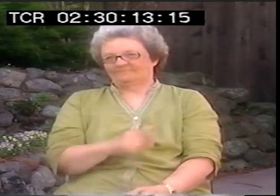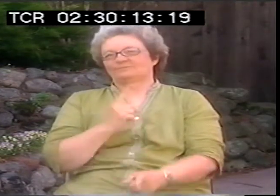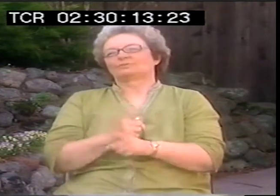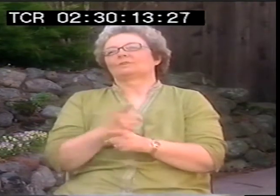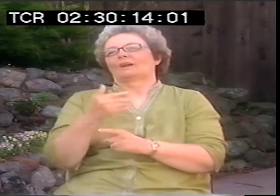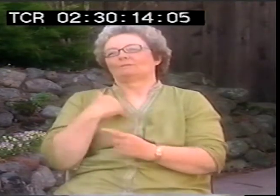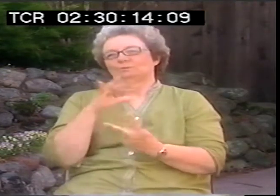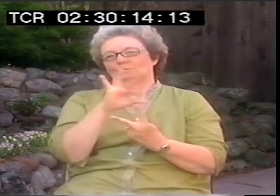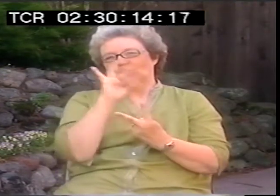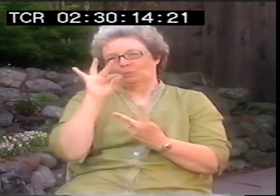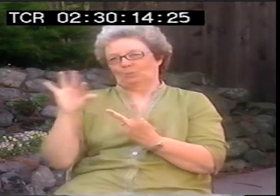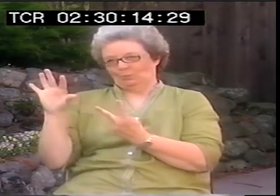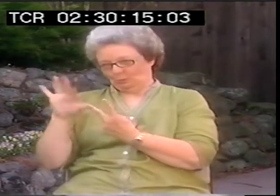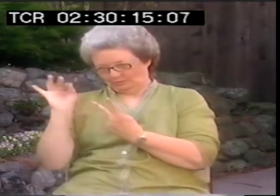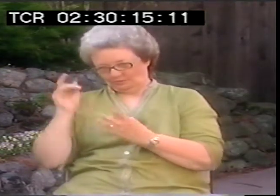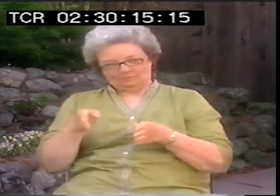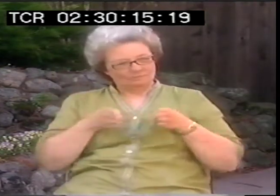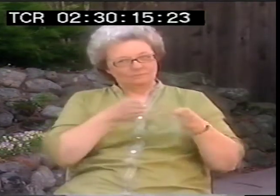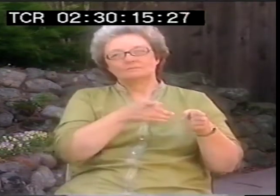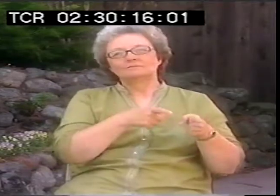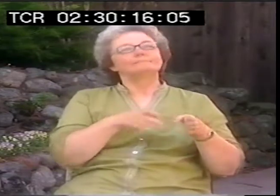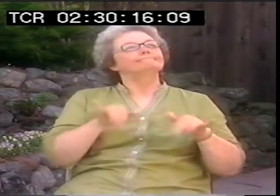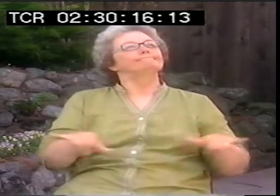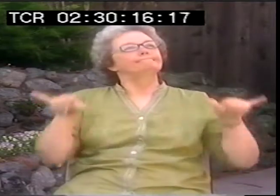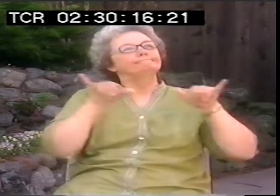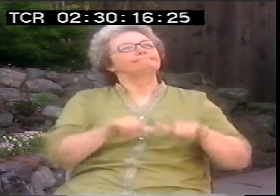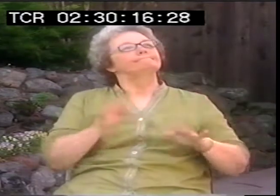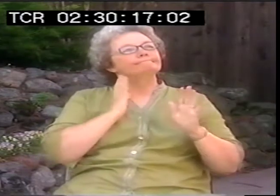Right. We have a choice. We can go this way.